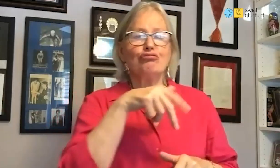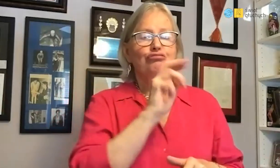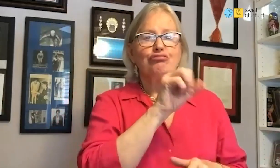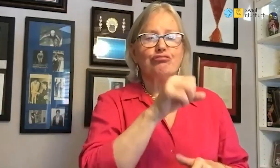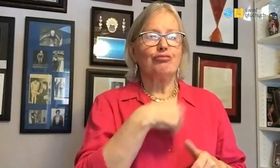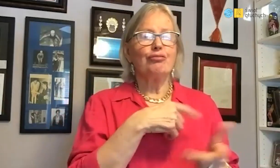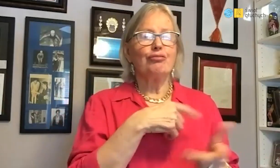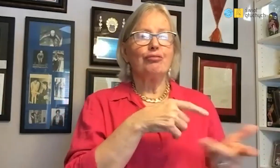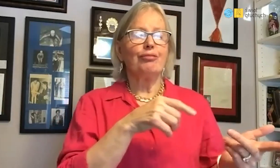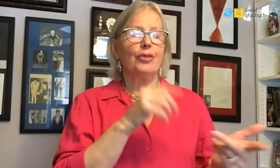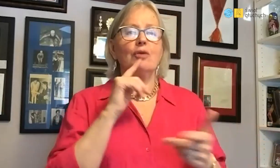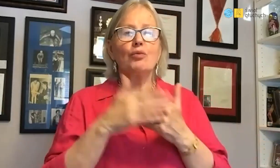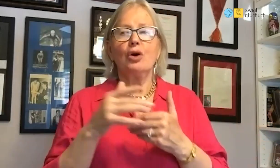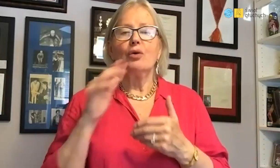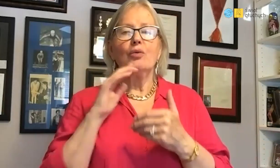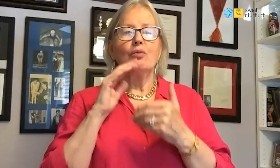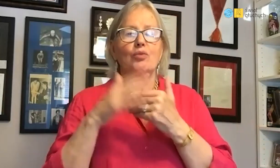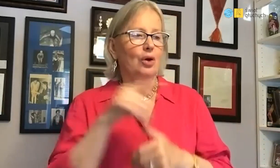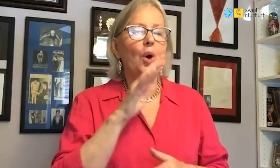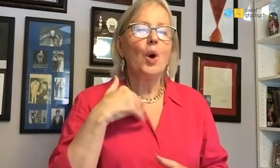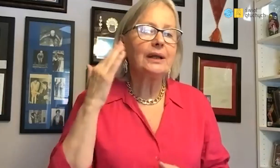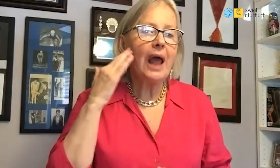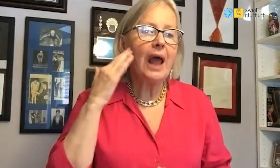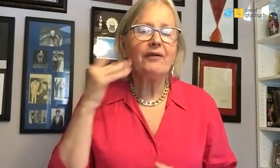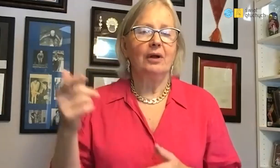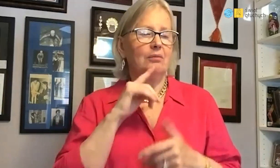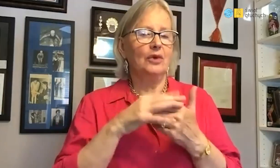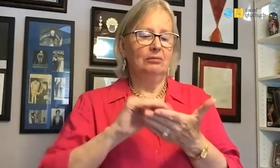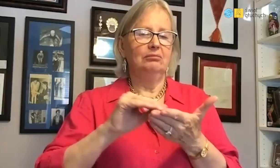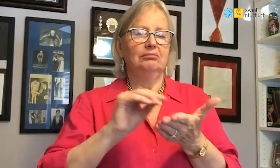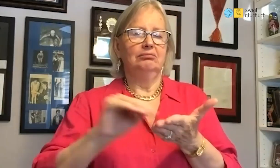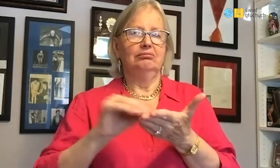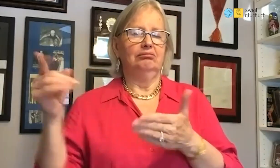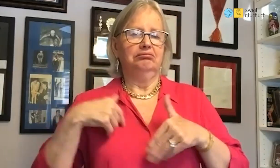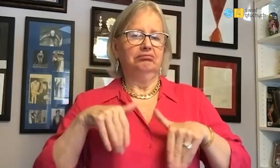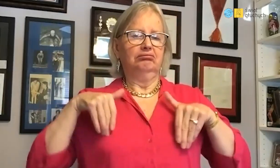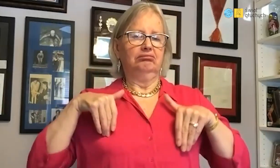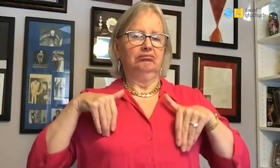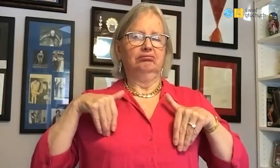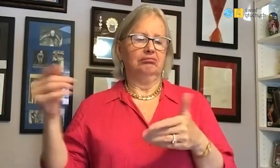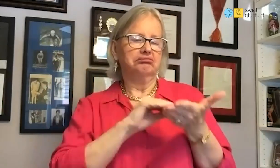All conversation with trainer led my husband.